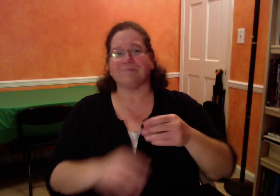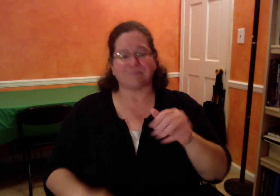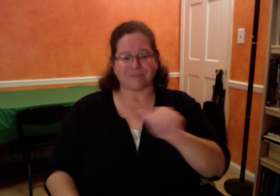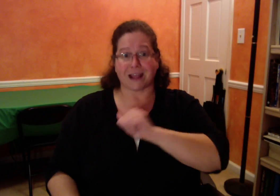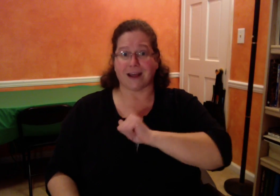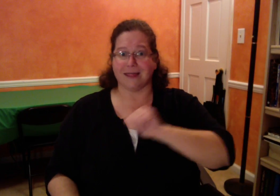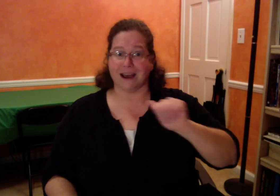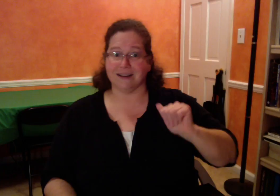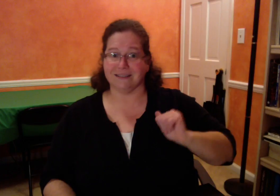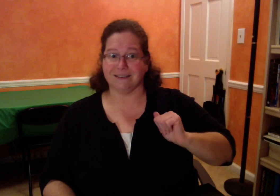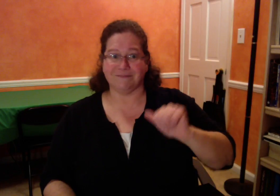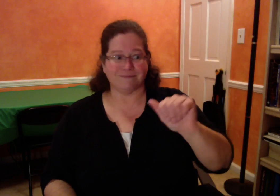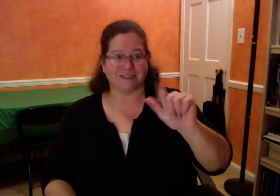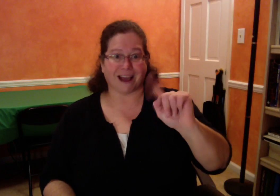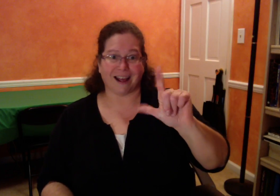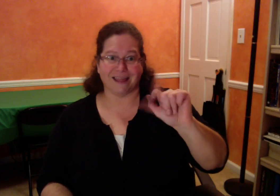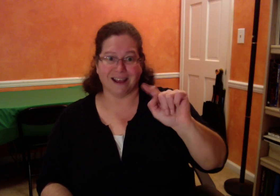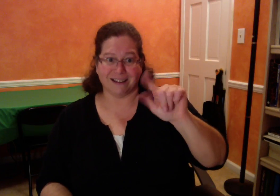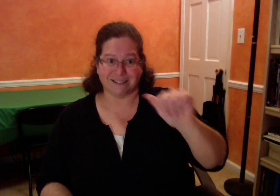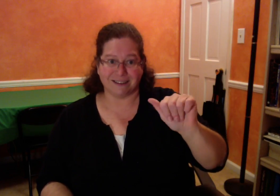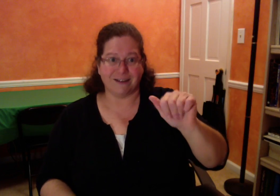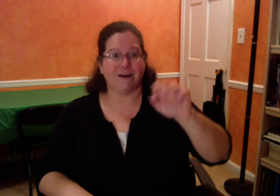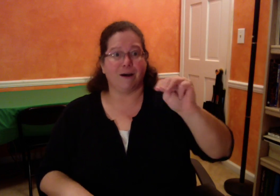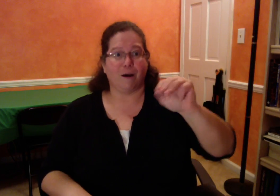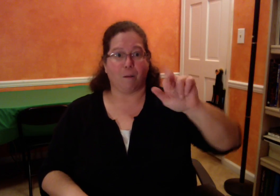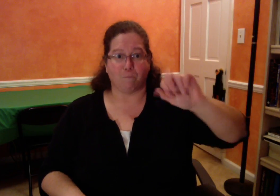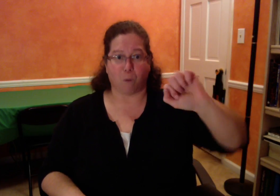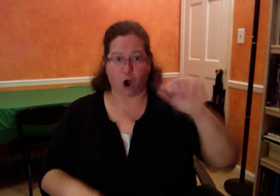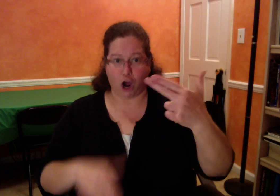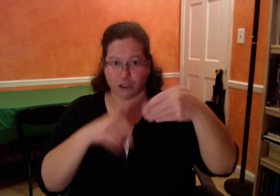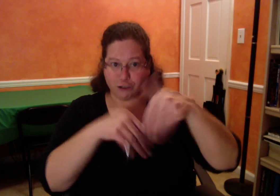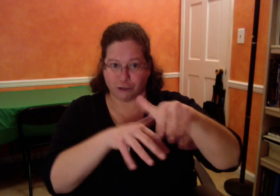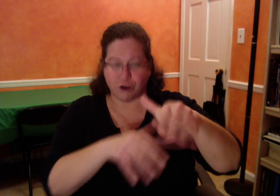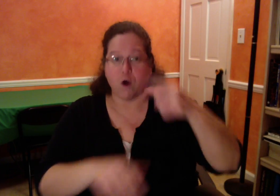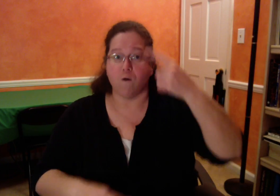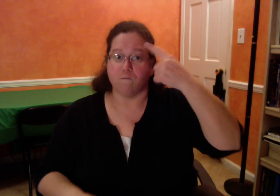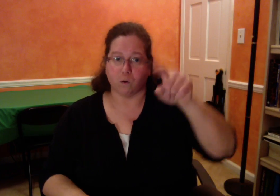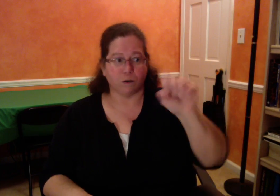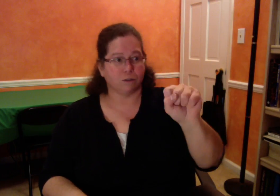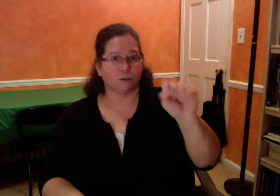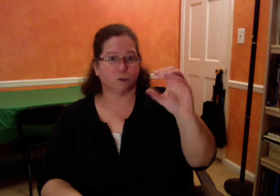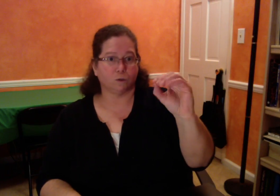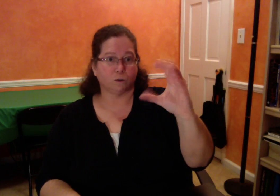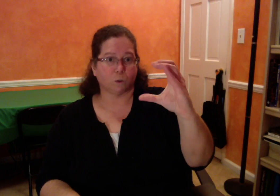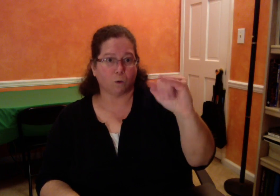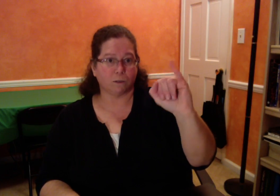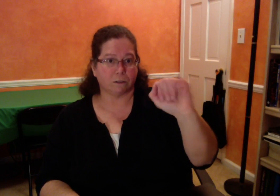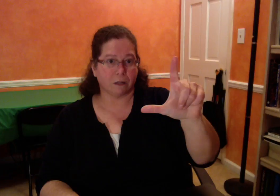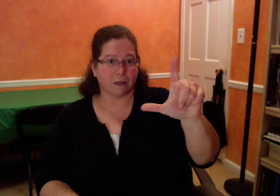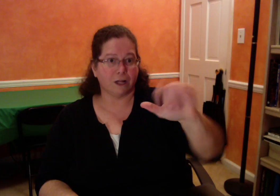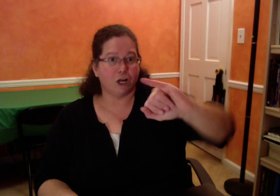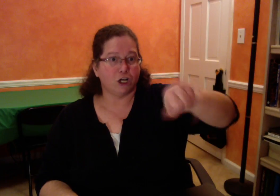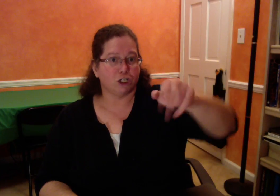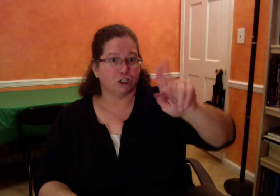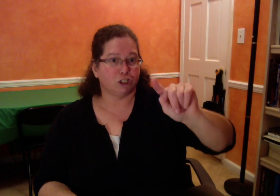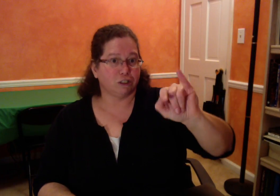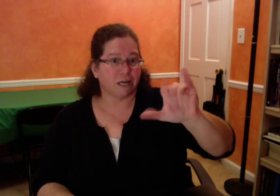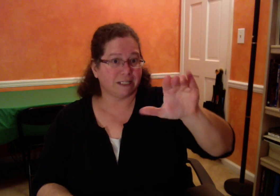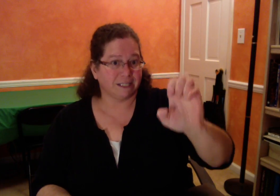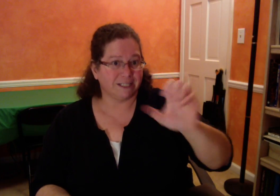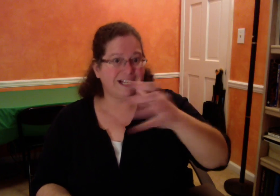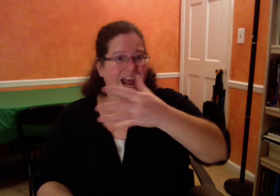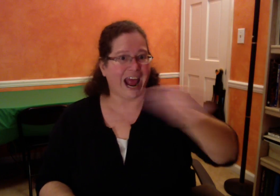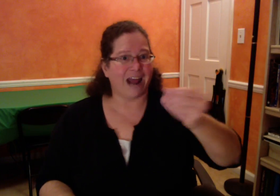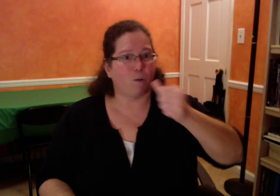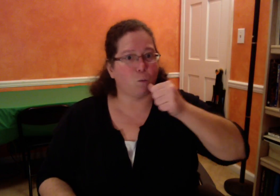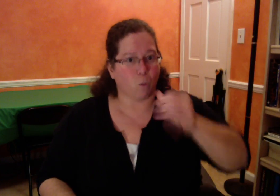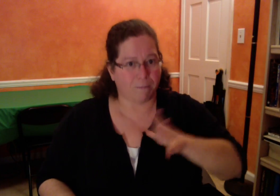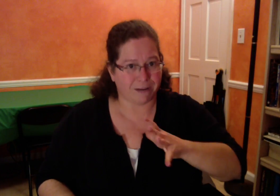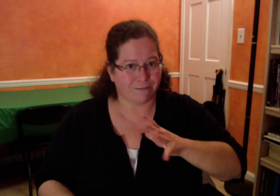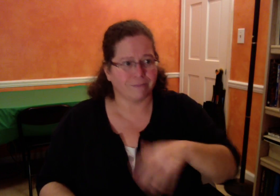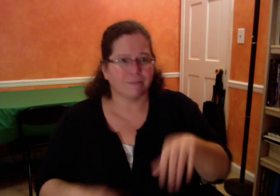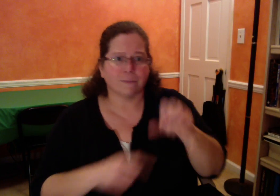It is called Atlanta March for Social Justice and Women.